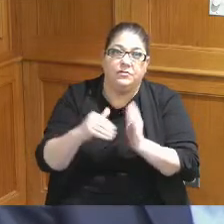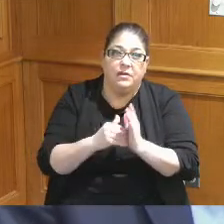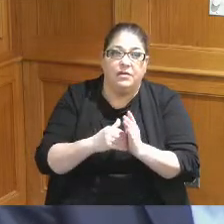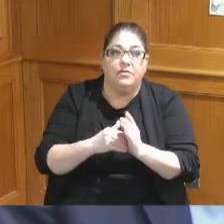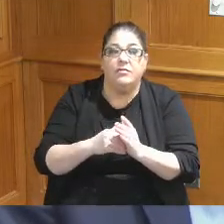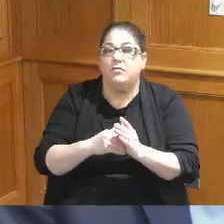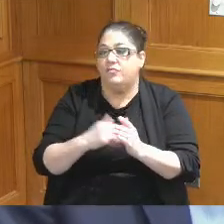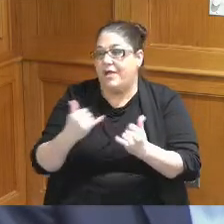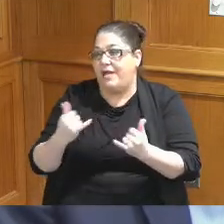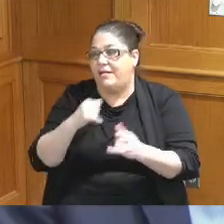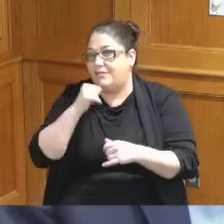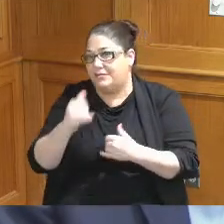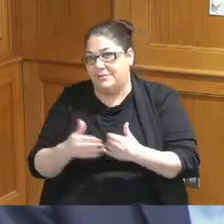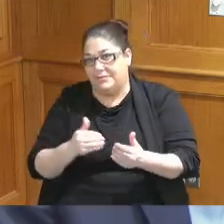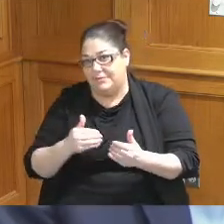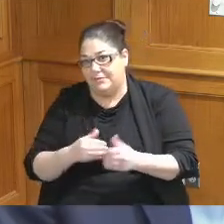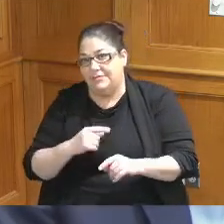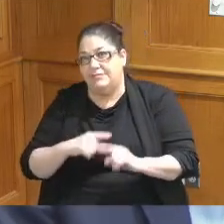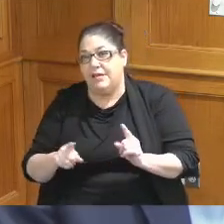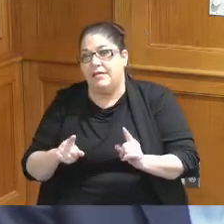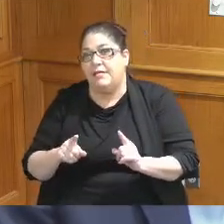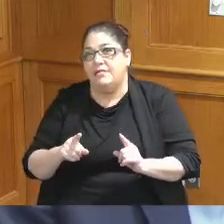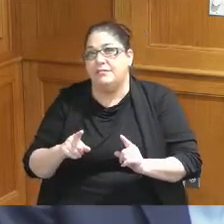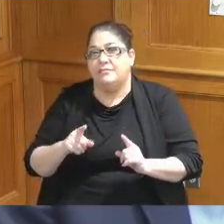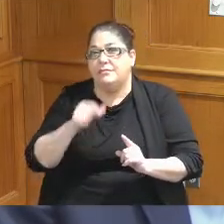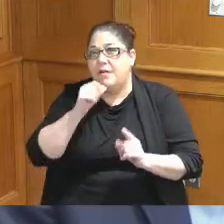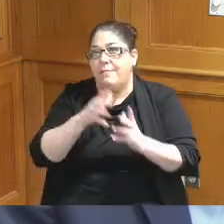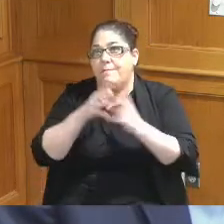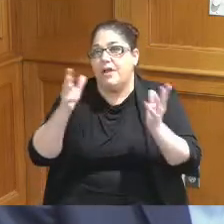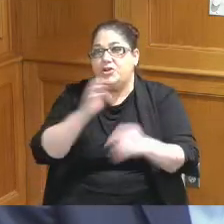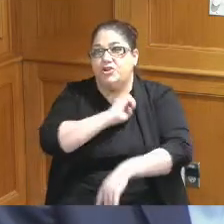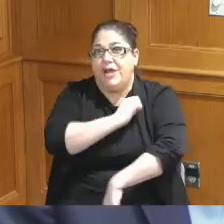at this moment in time because there's just not much energy in that facility at all it's it's